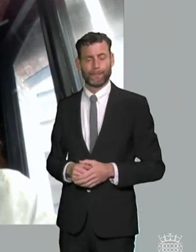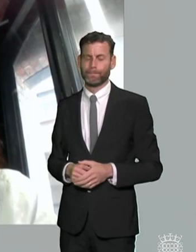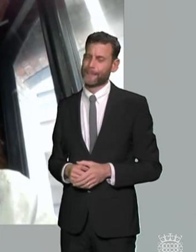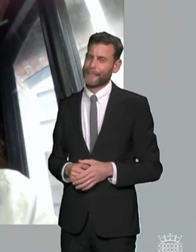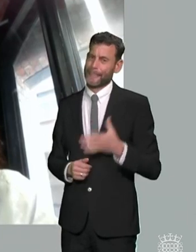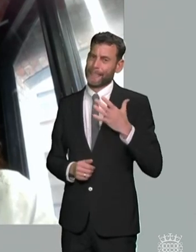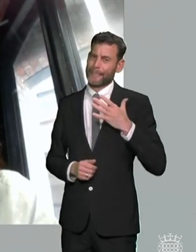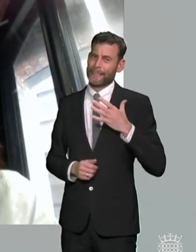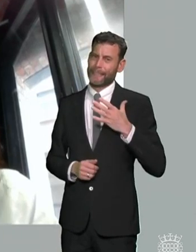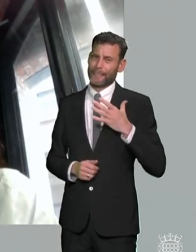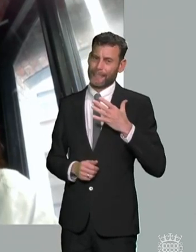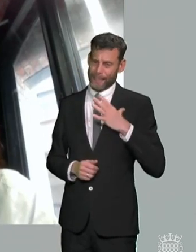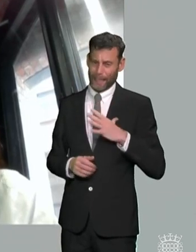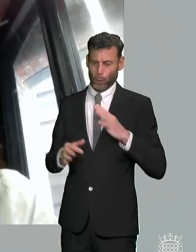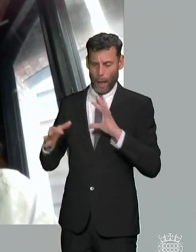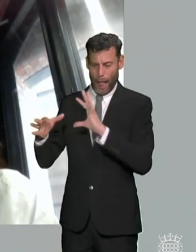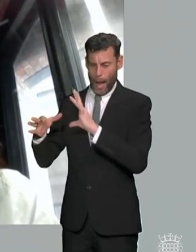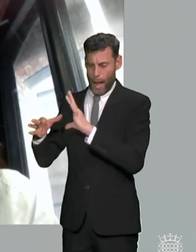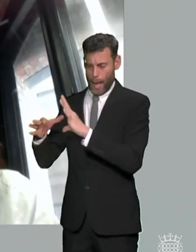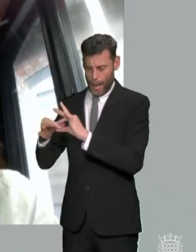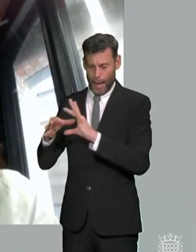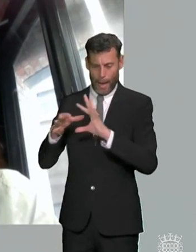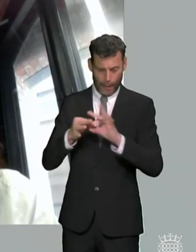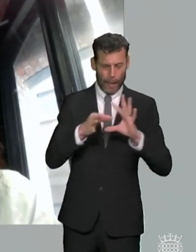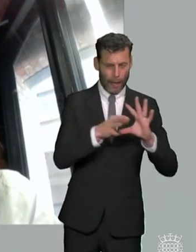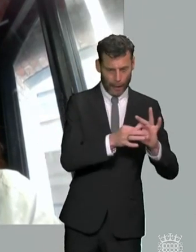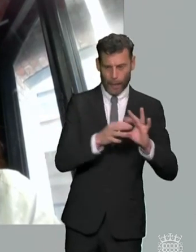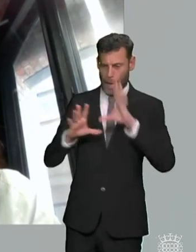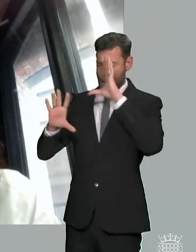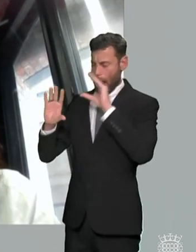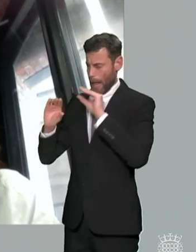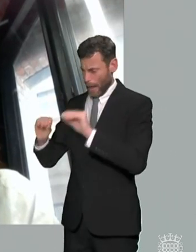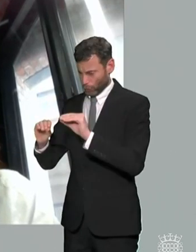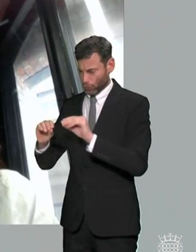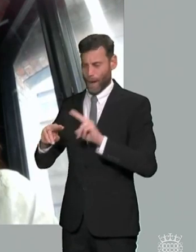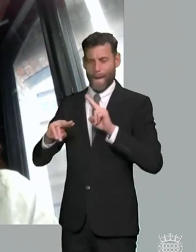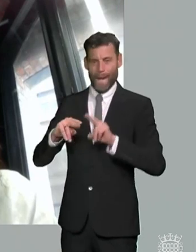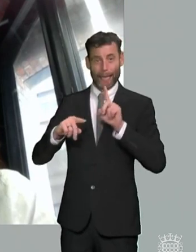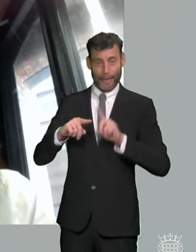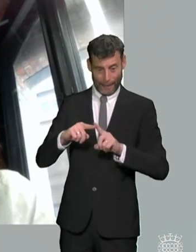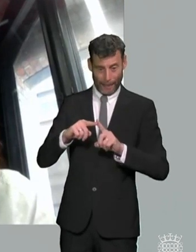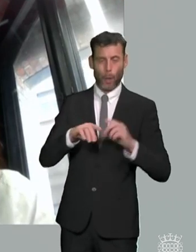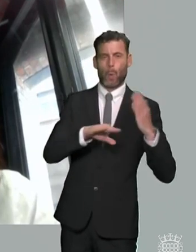the kind of further education sector um in terms of provision it falls far behind the school sector